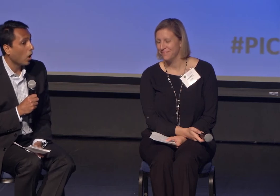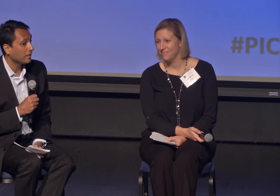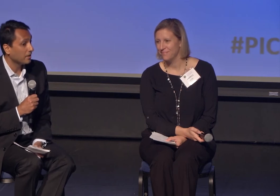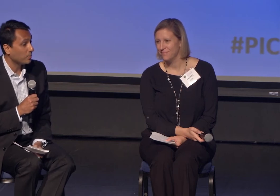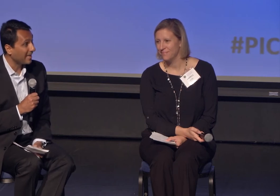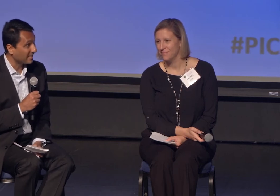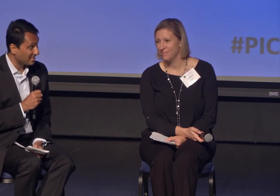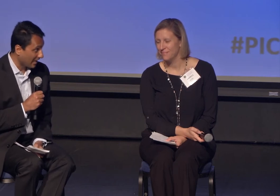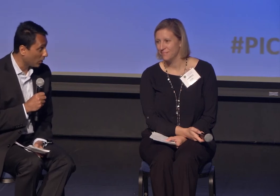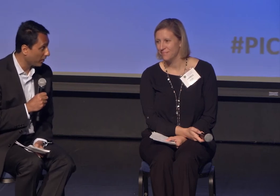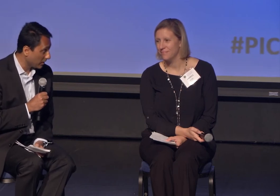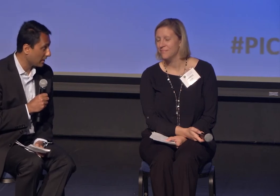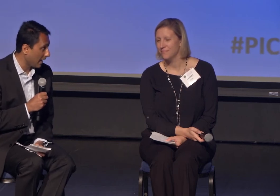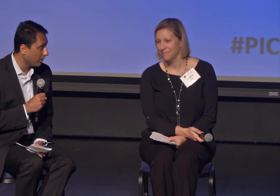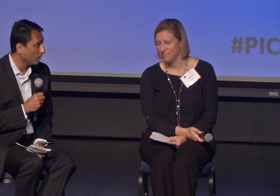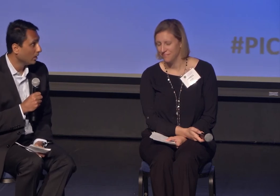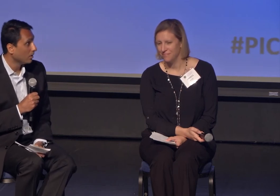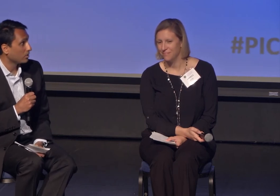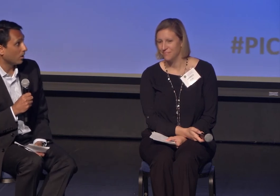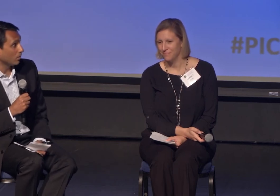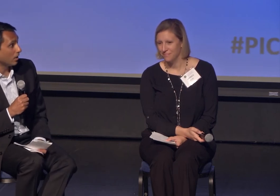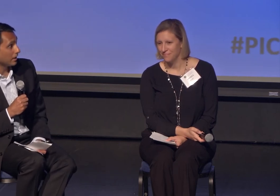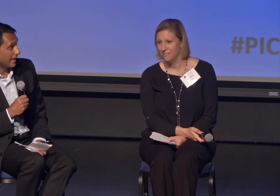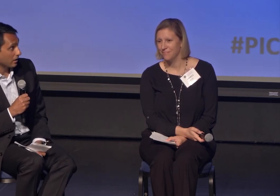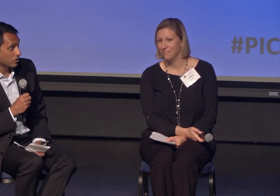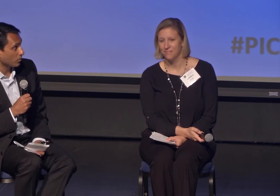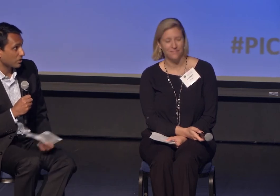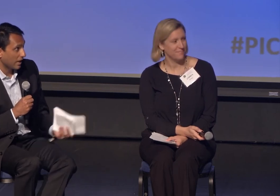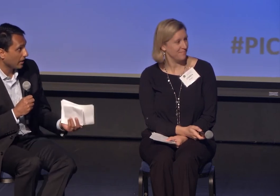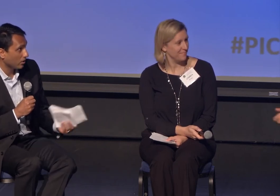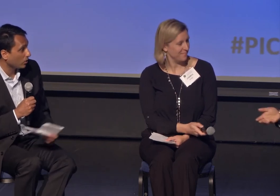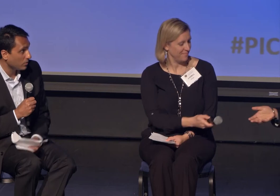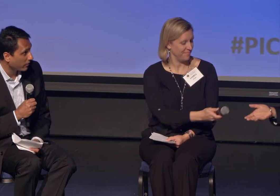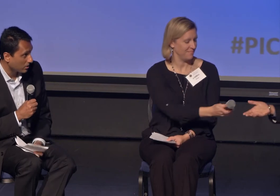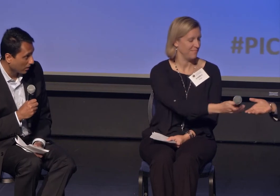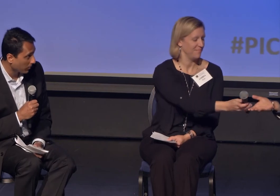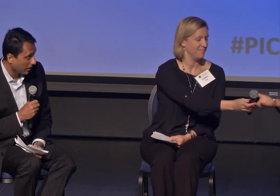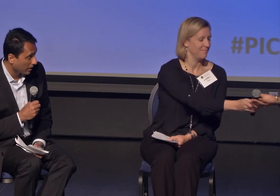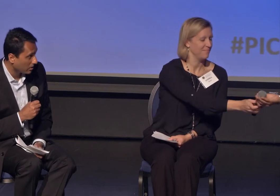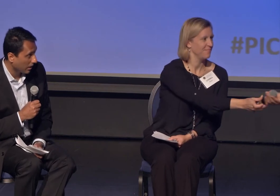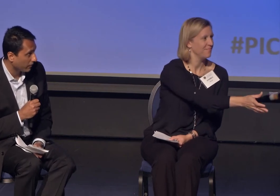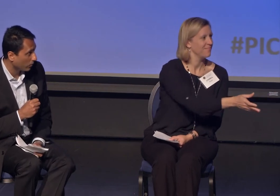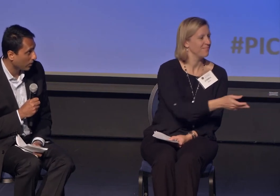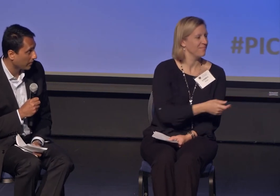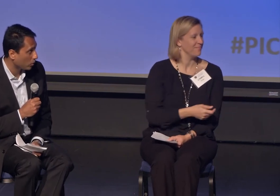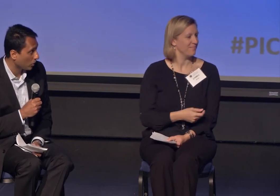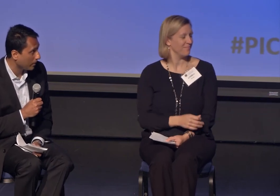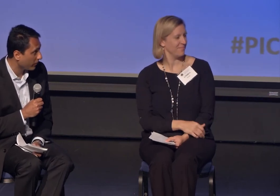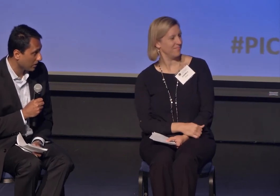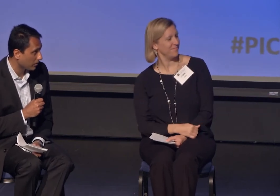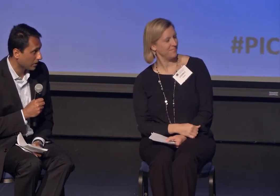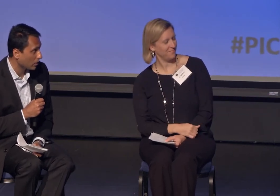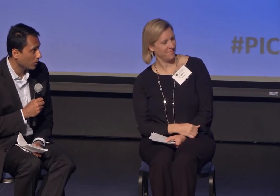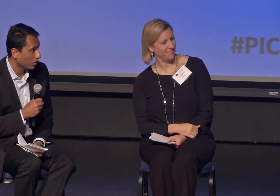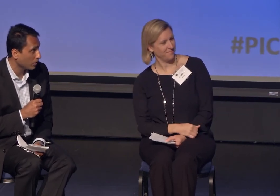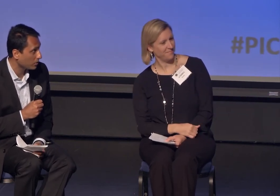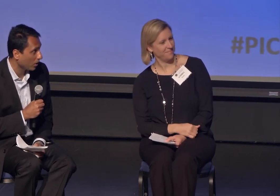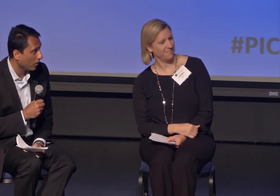ought these be at the center of the table? So Daniel, as you were saying, you never deal with this. Varon, I'm sure you never deal with this also.